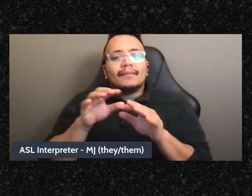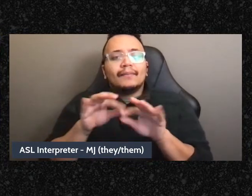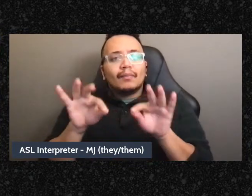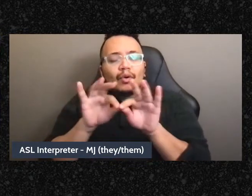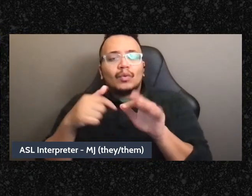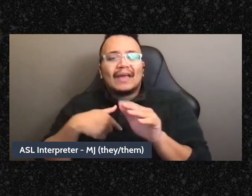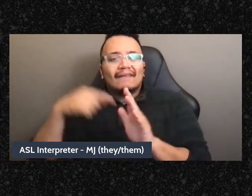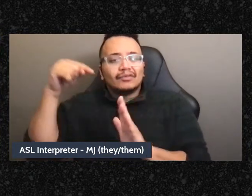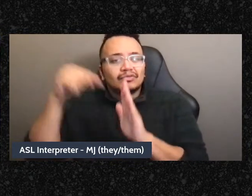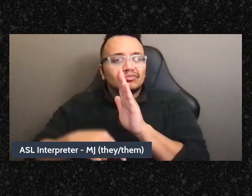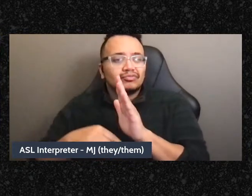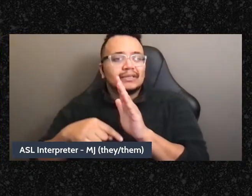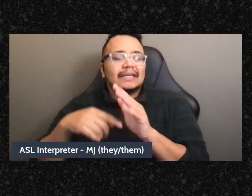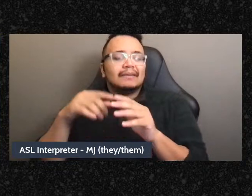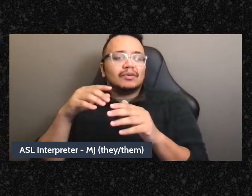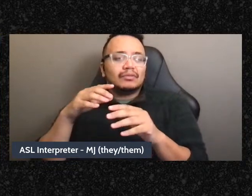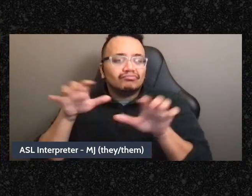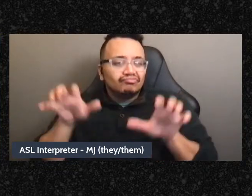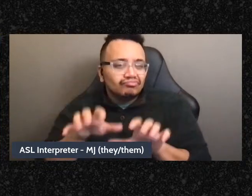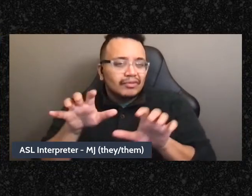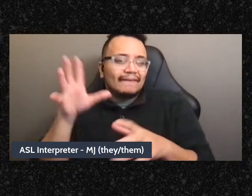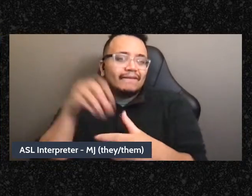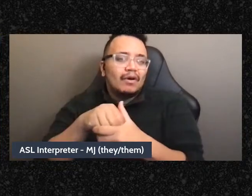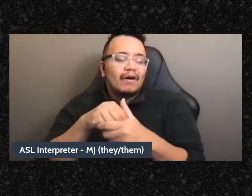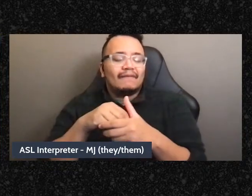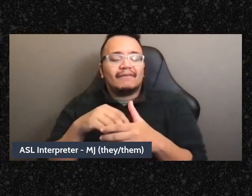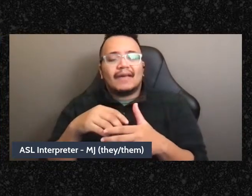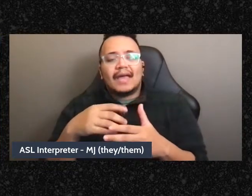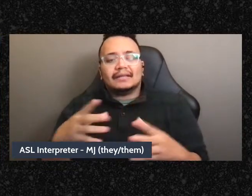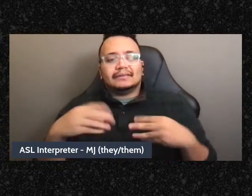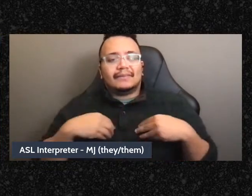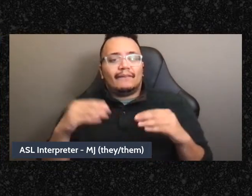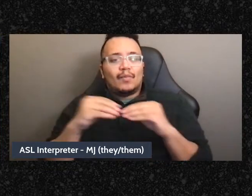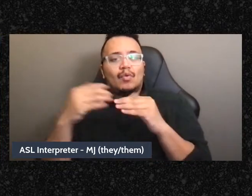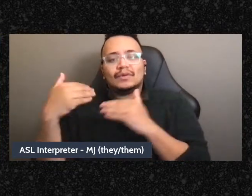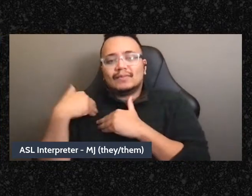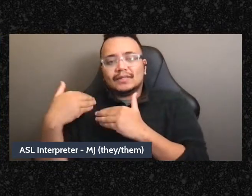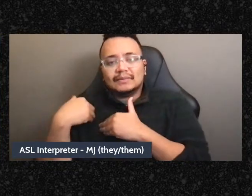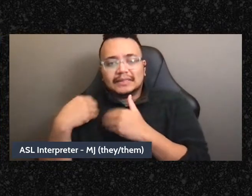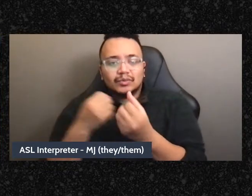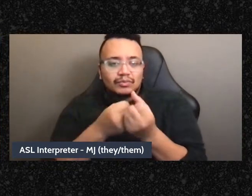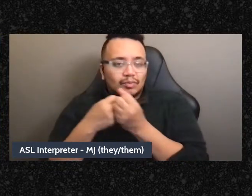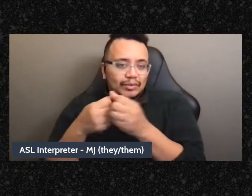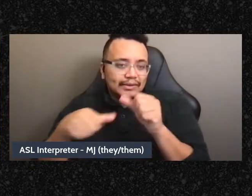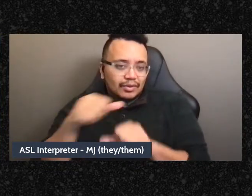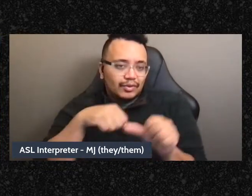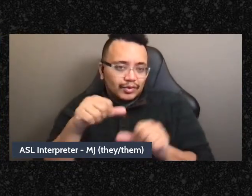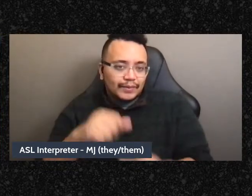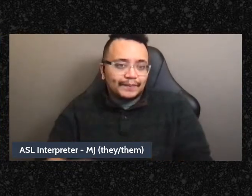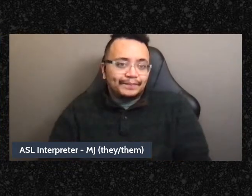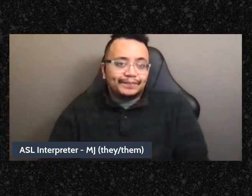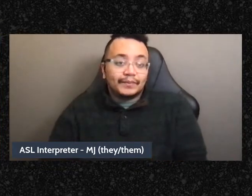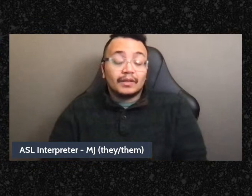and taking on more responsibility, right. So, um, or people are like “I have kids, I can't do